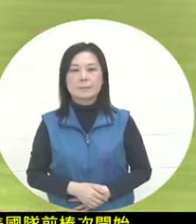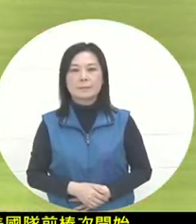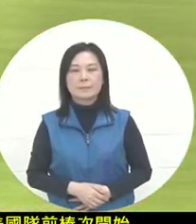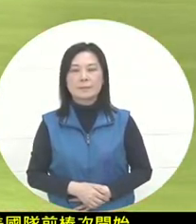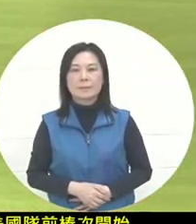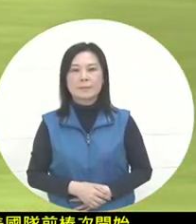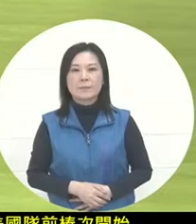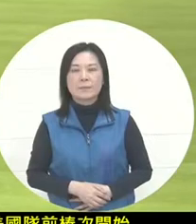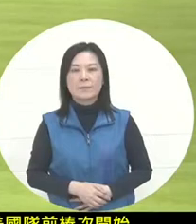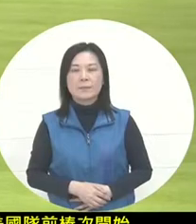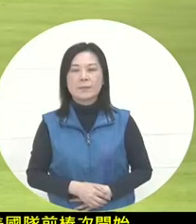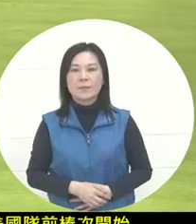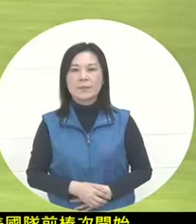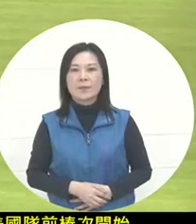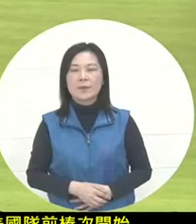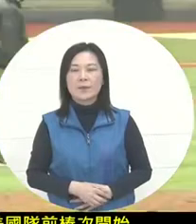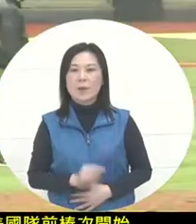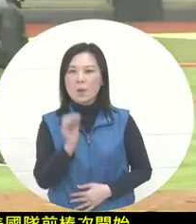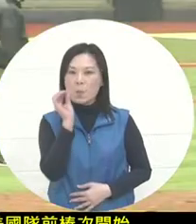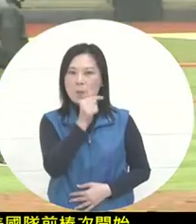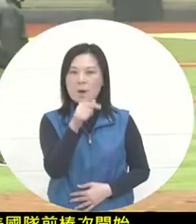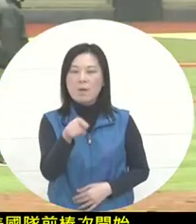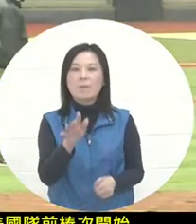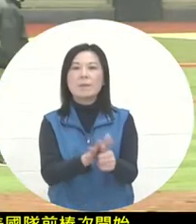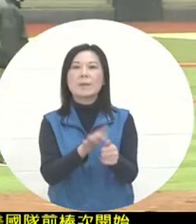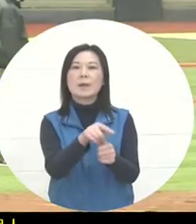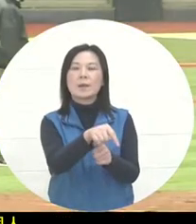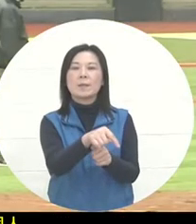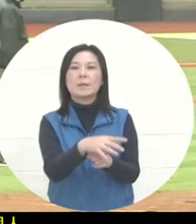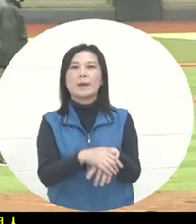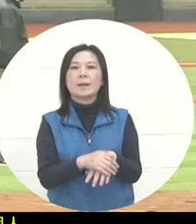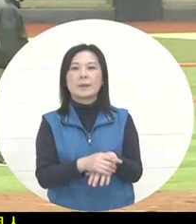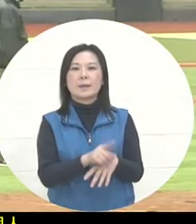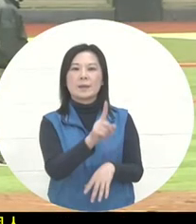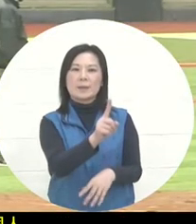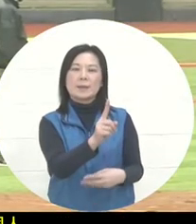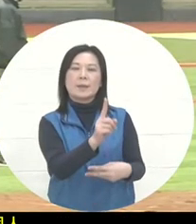were very efficient and created some points for the team after this round